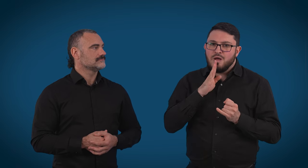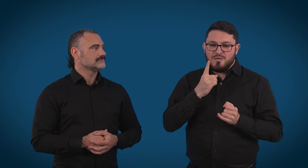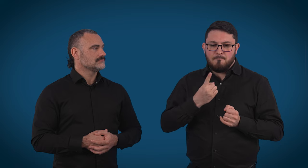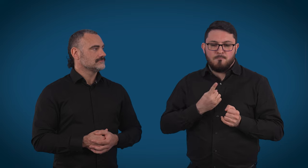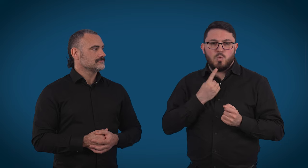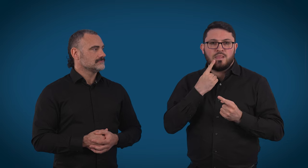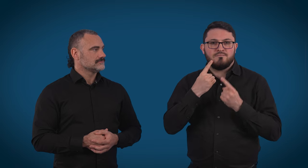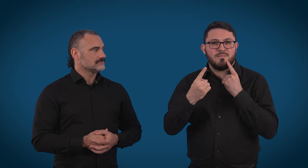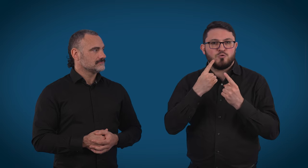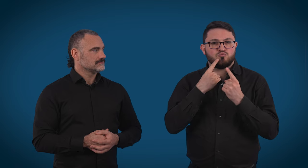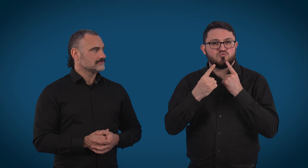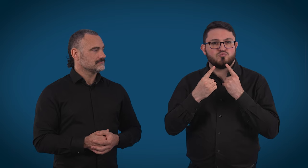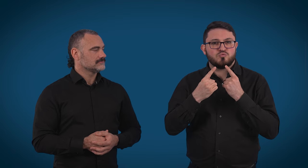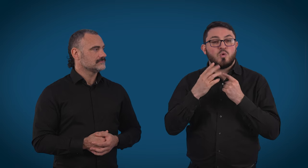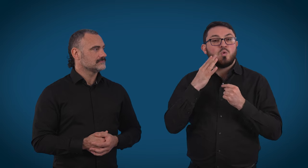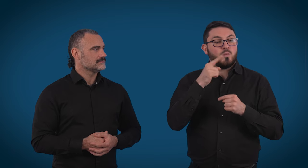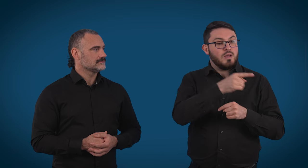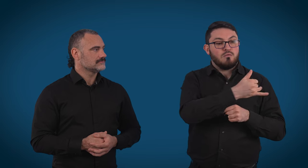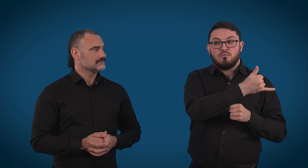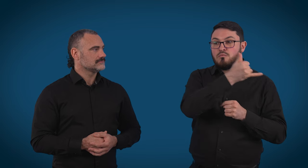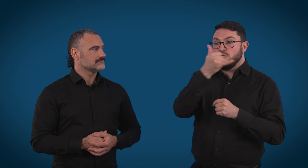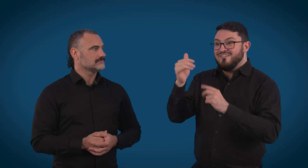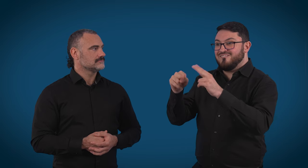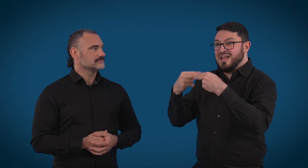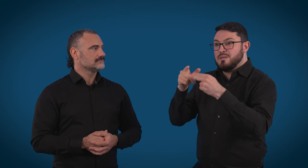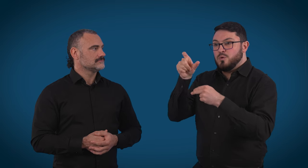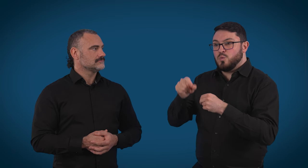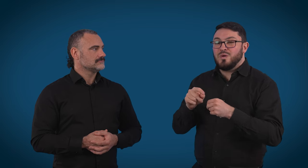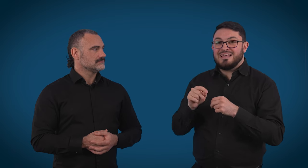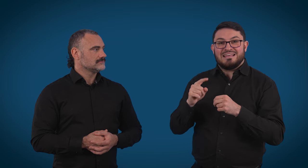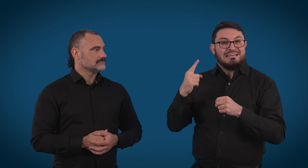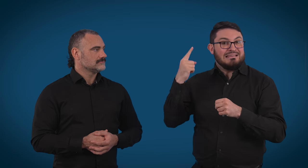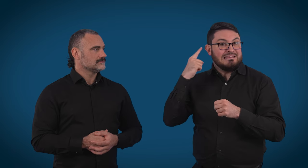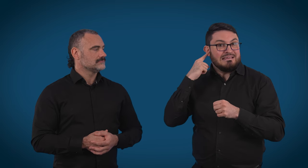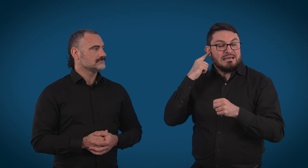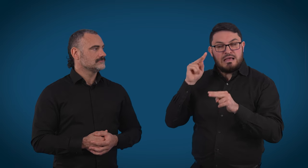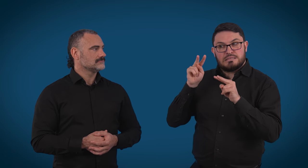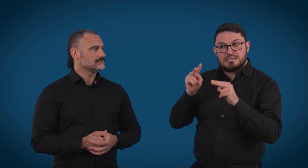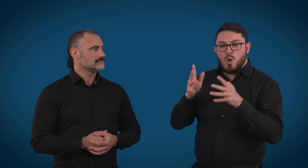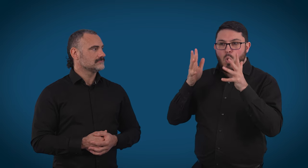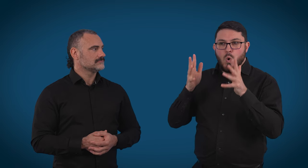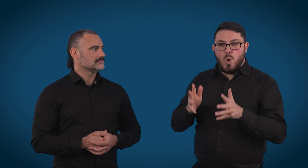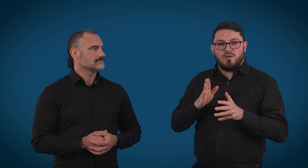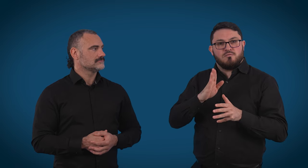private personal information and often talking with family and members. We do hear and see a lot,